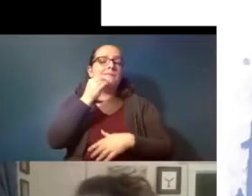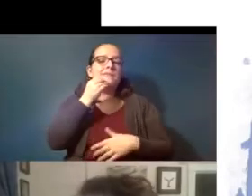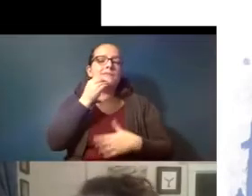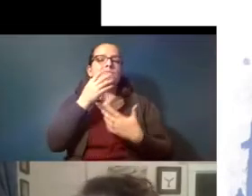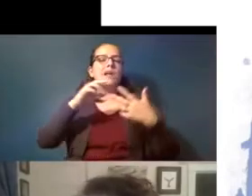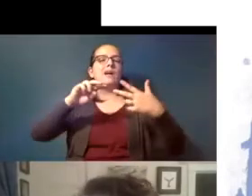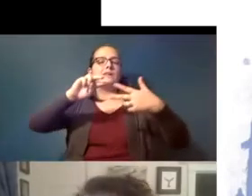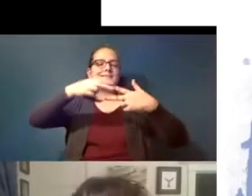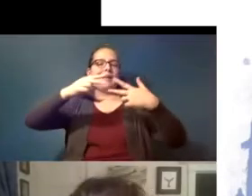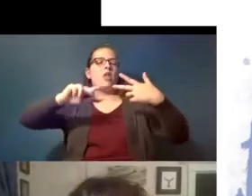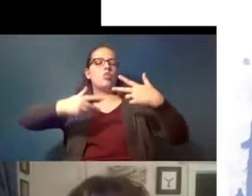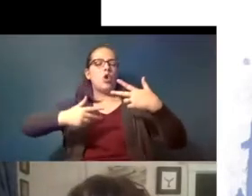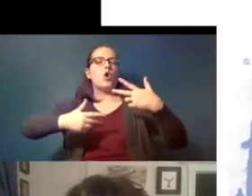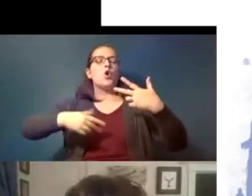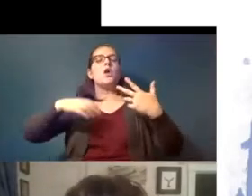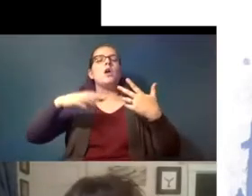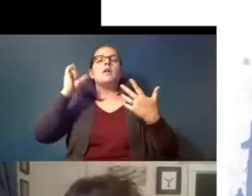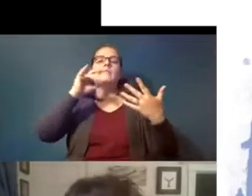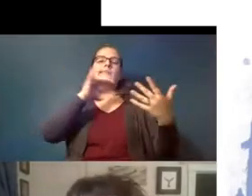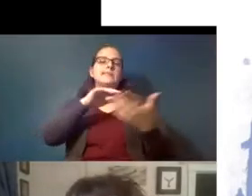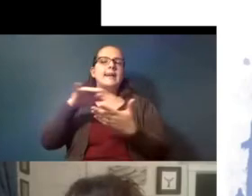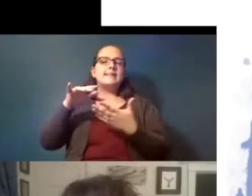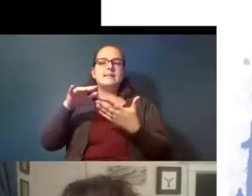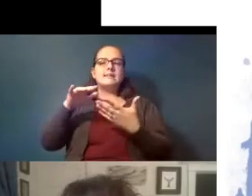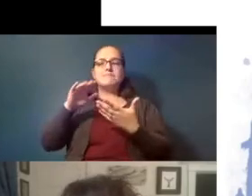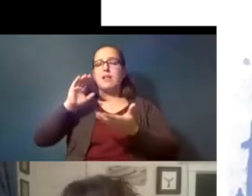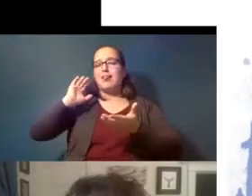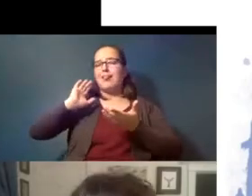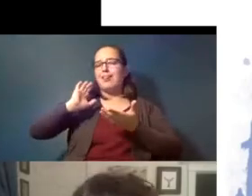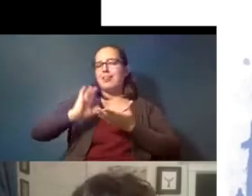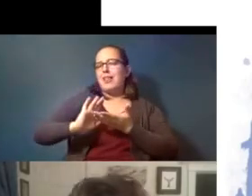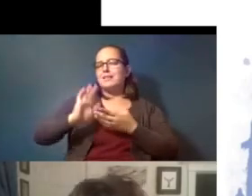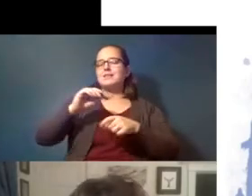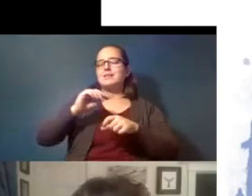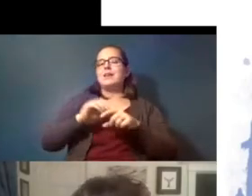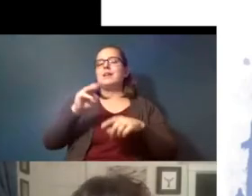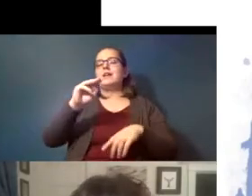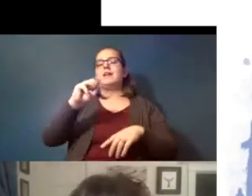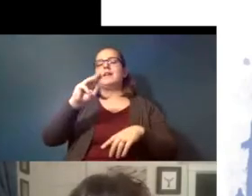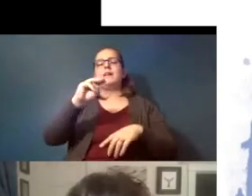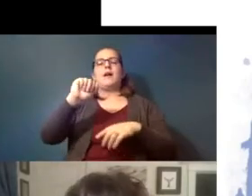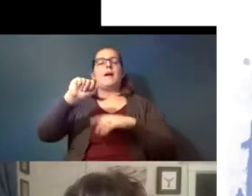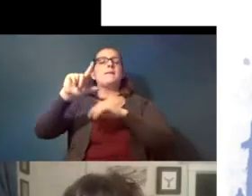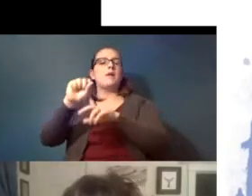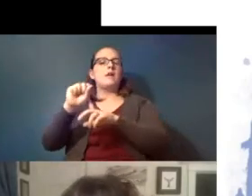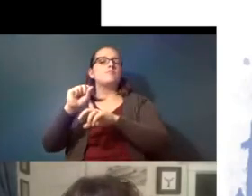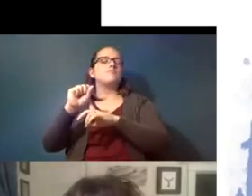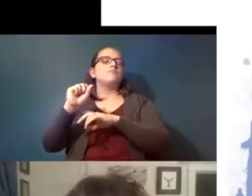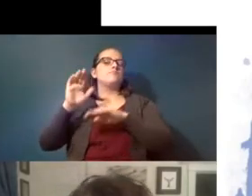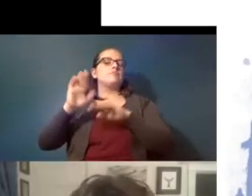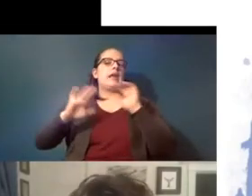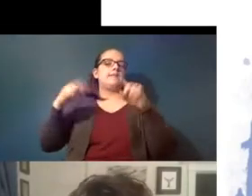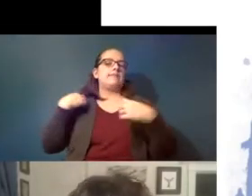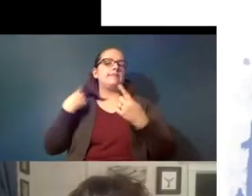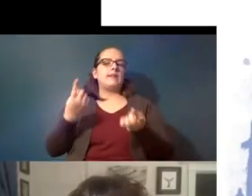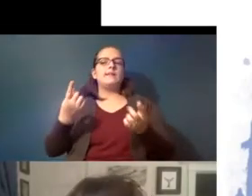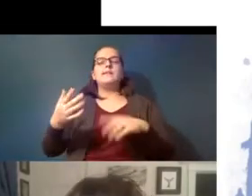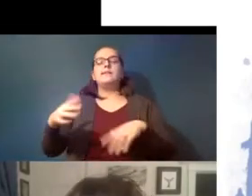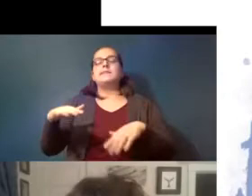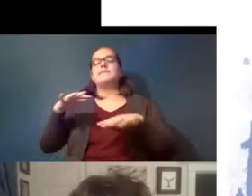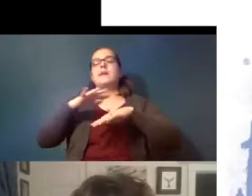and this has been studied less in mammals than it has been in marine species and fresh water